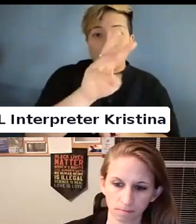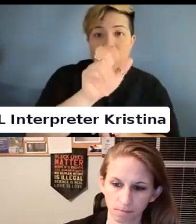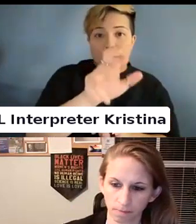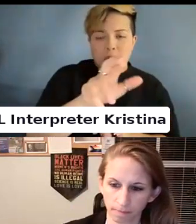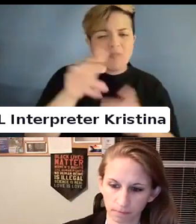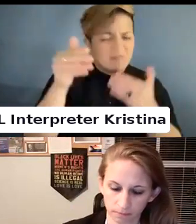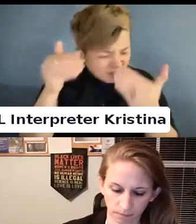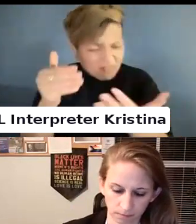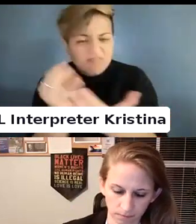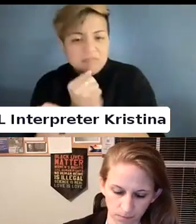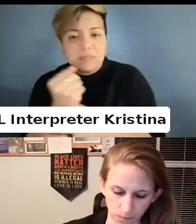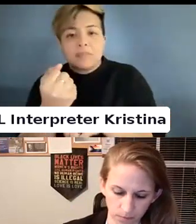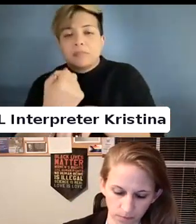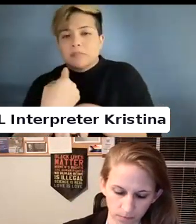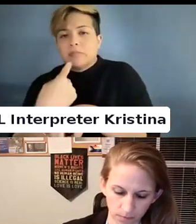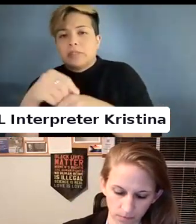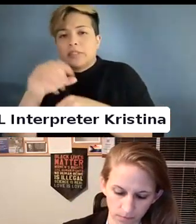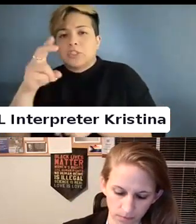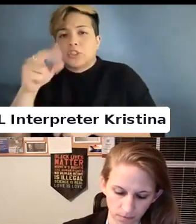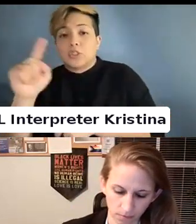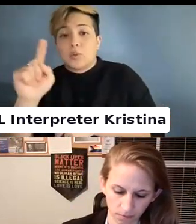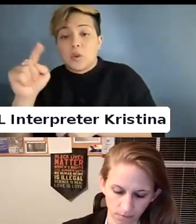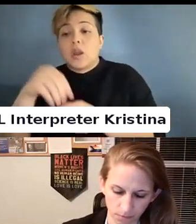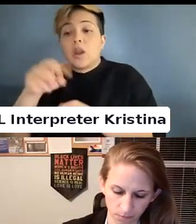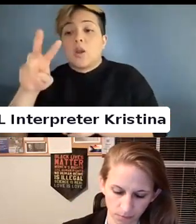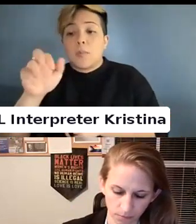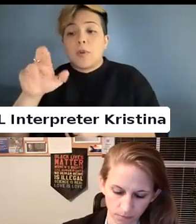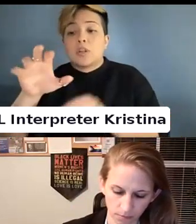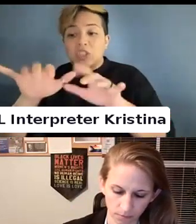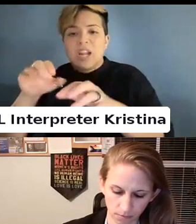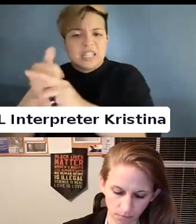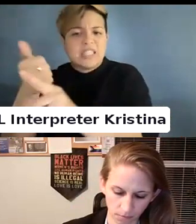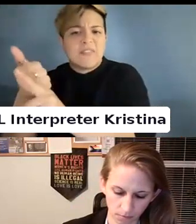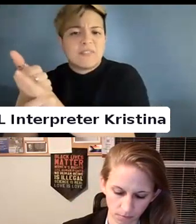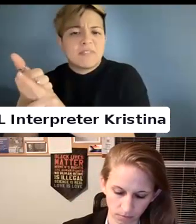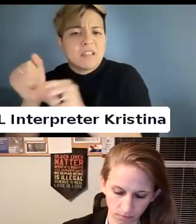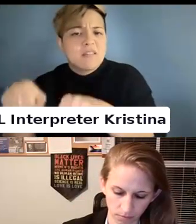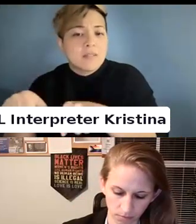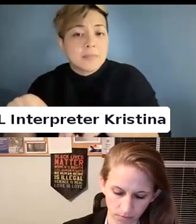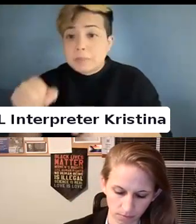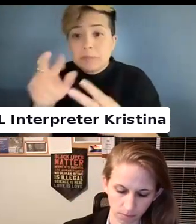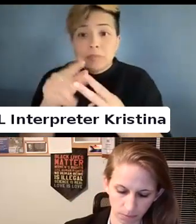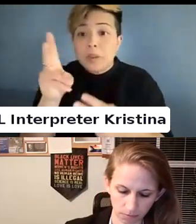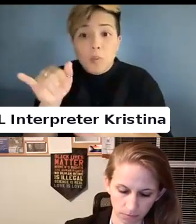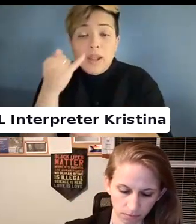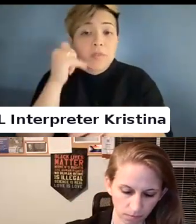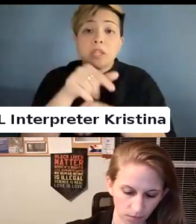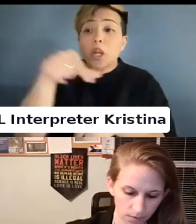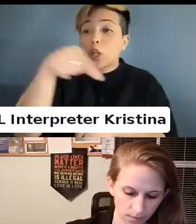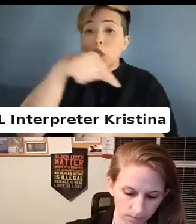Please send a chat in the webinar chat itself.